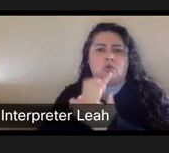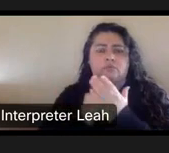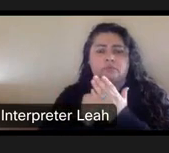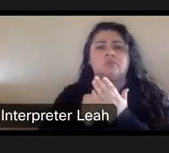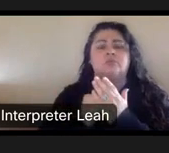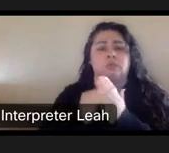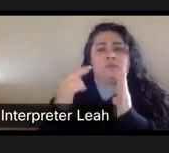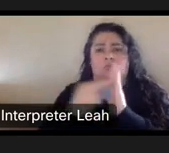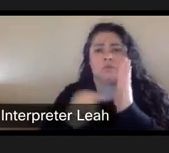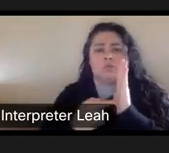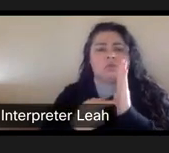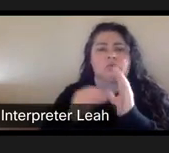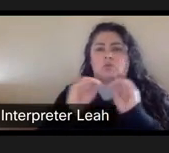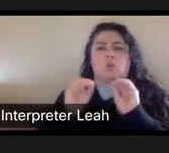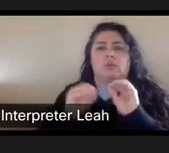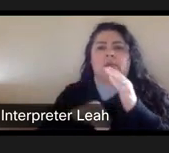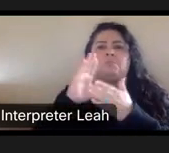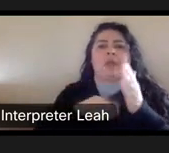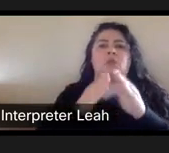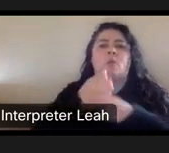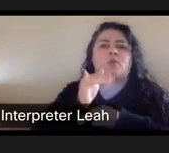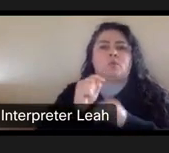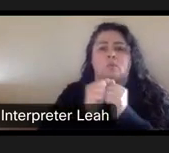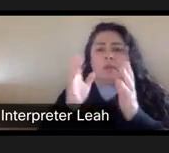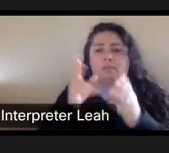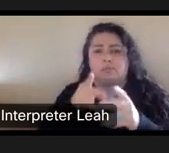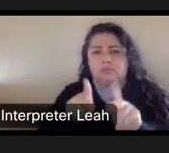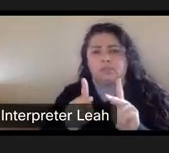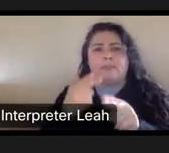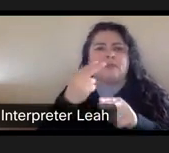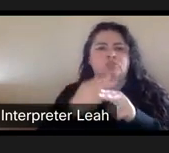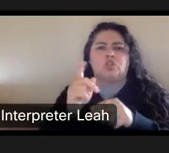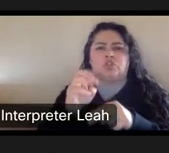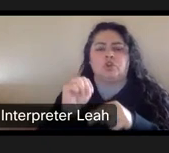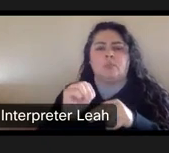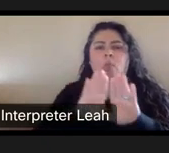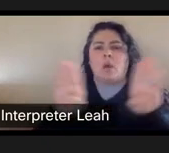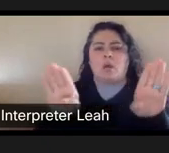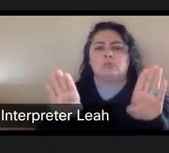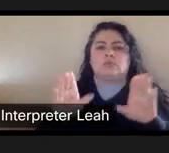No, 1 could paint over it without permission. There were short term walls versus long term walls and Cohen had a.